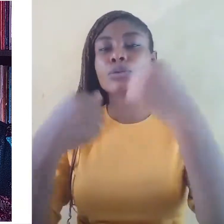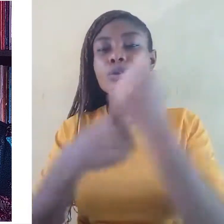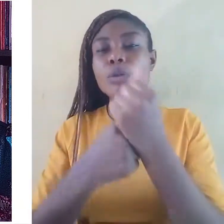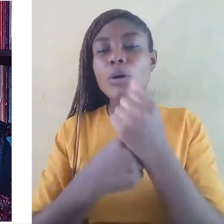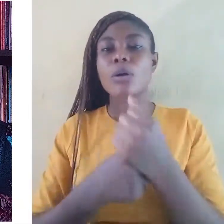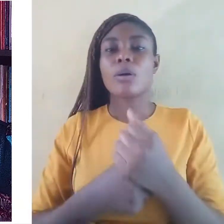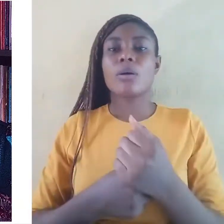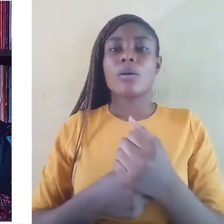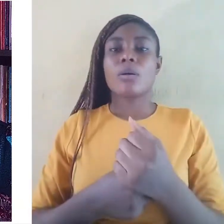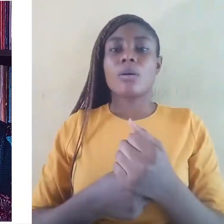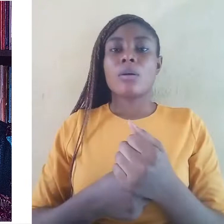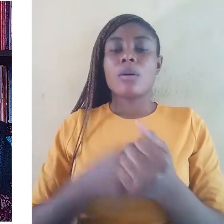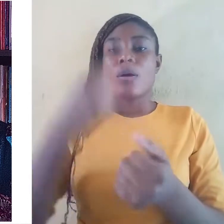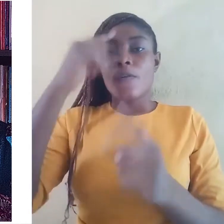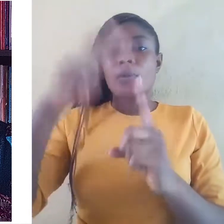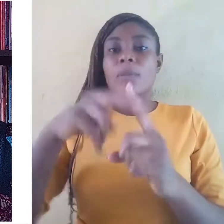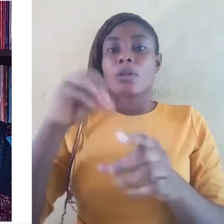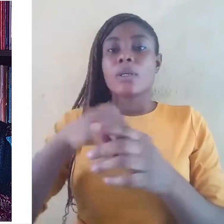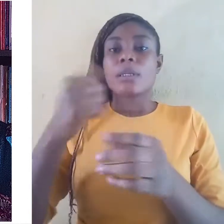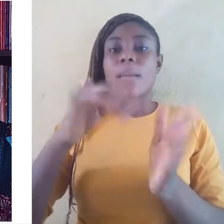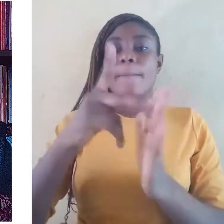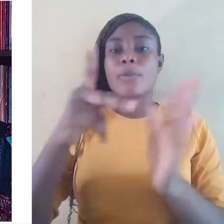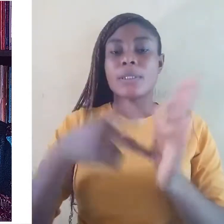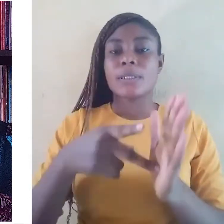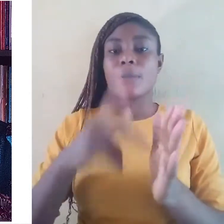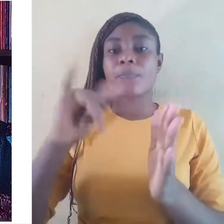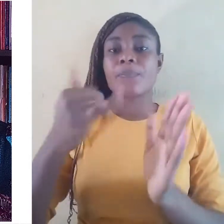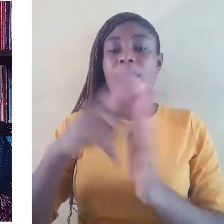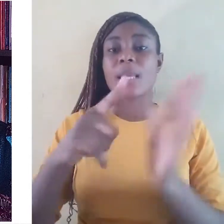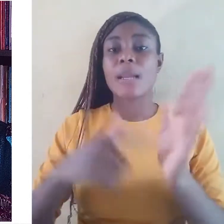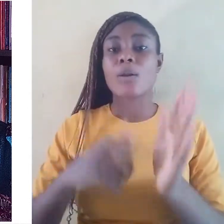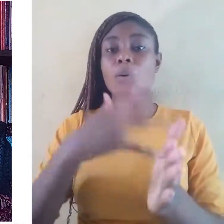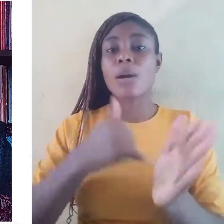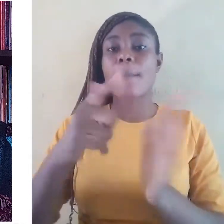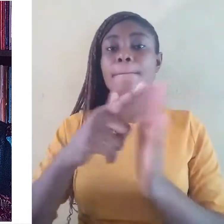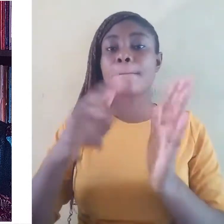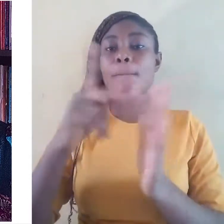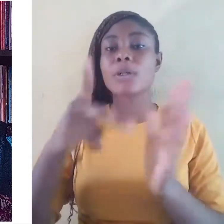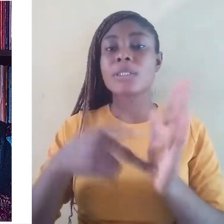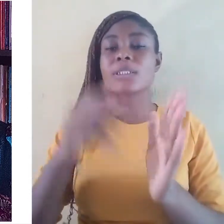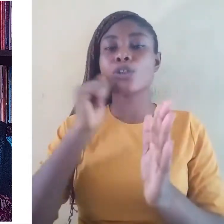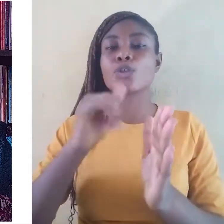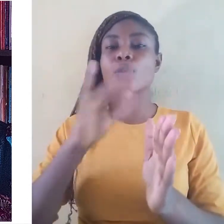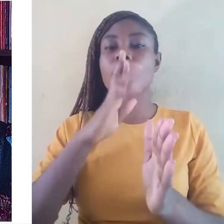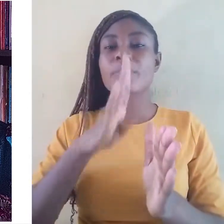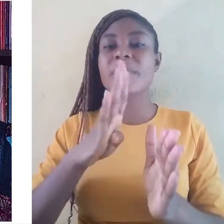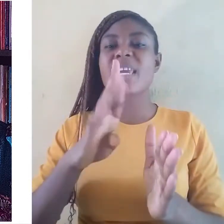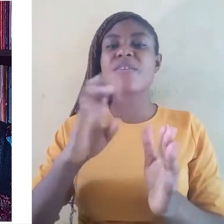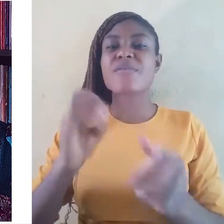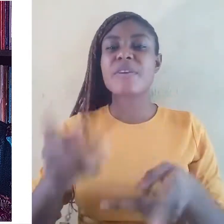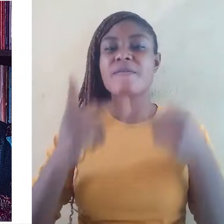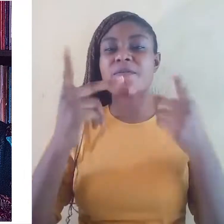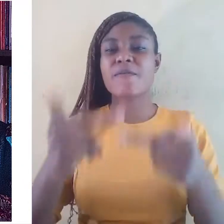Their laws and policies should be revised in line with current understanding of language